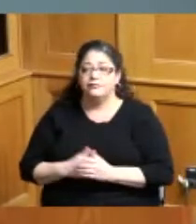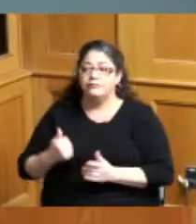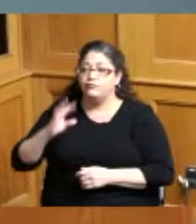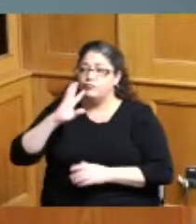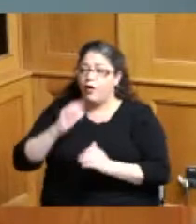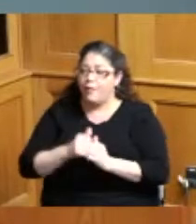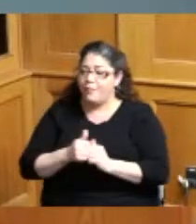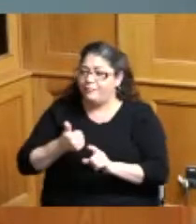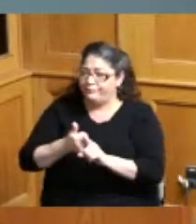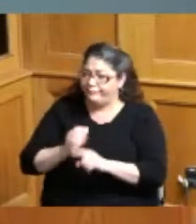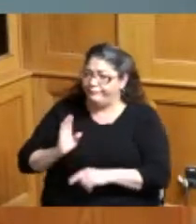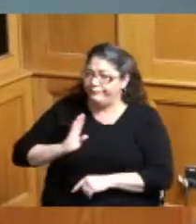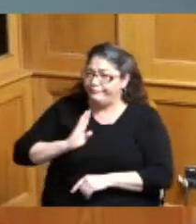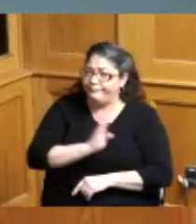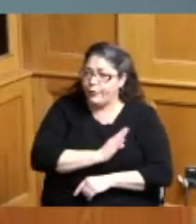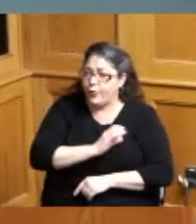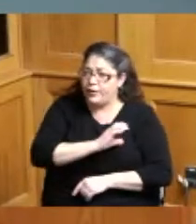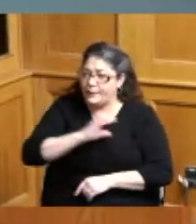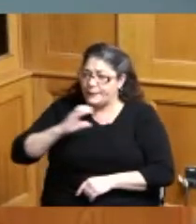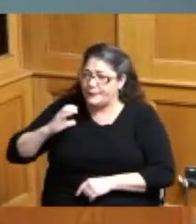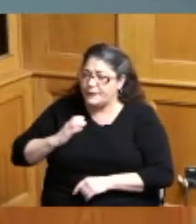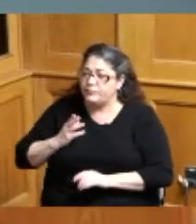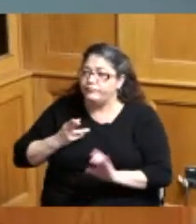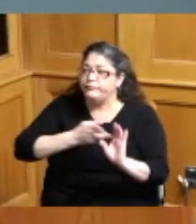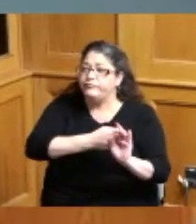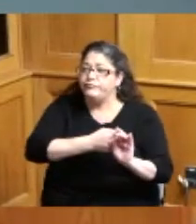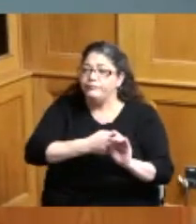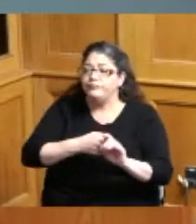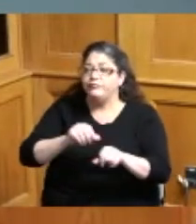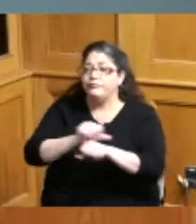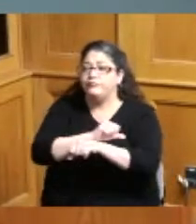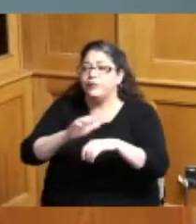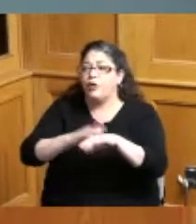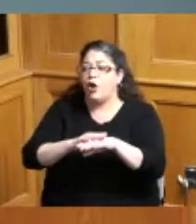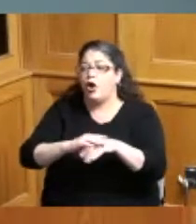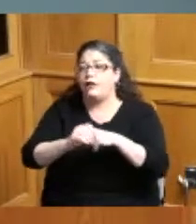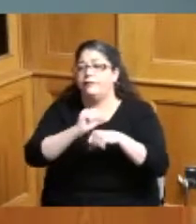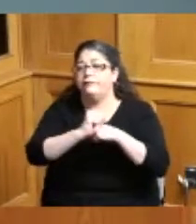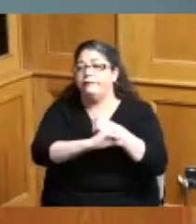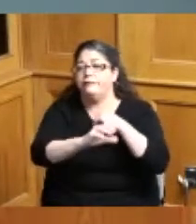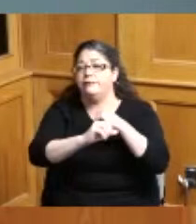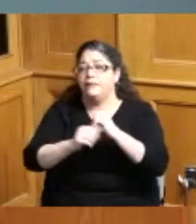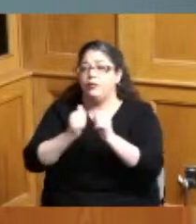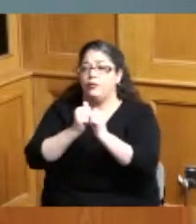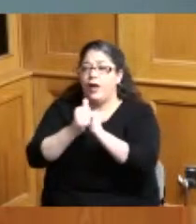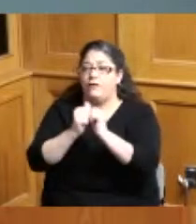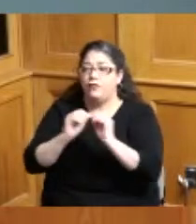on the Boards and commissions maybe working on campaigns maybe running for office themselves